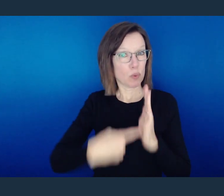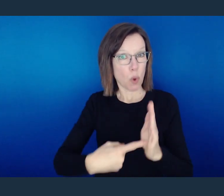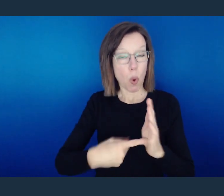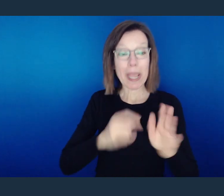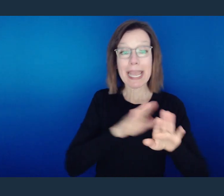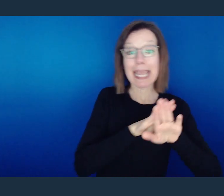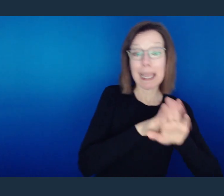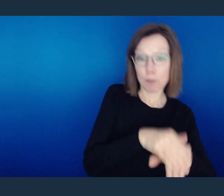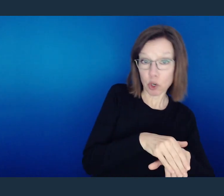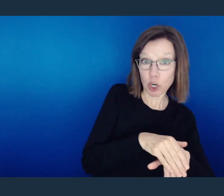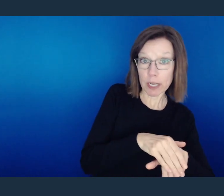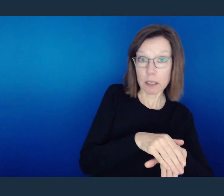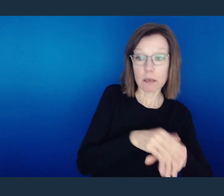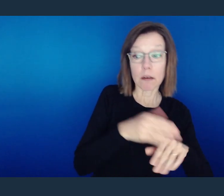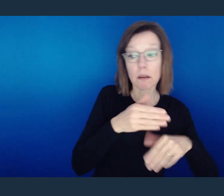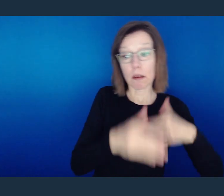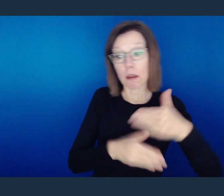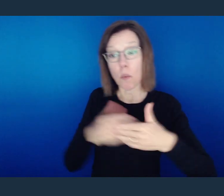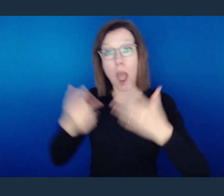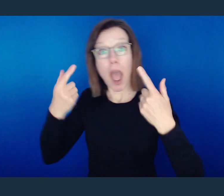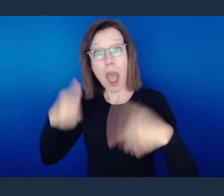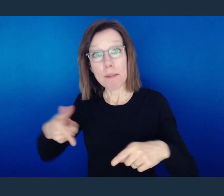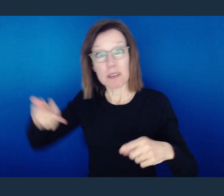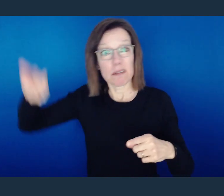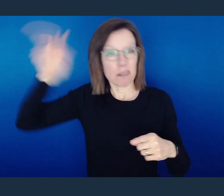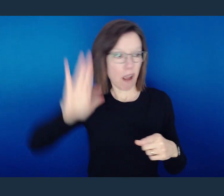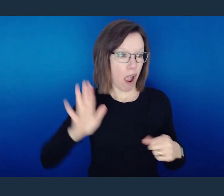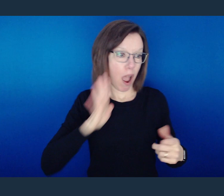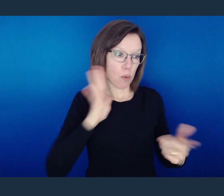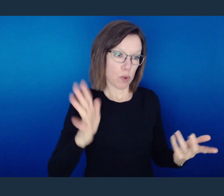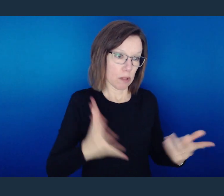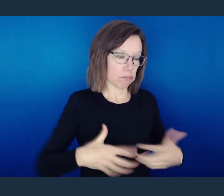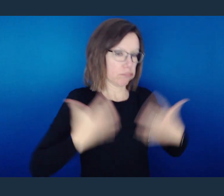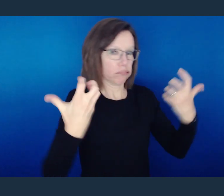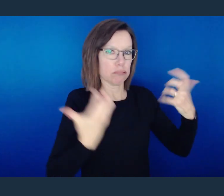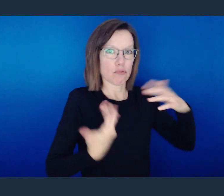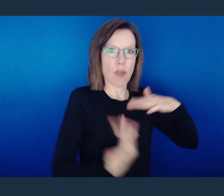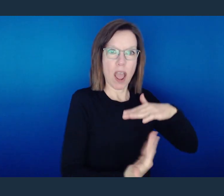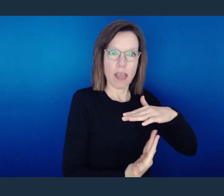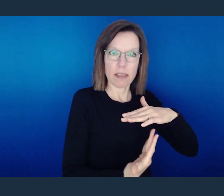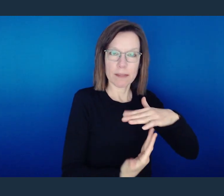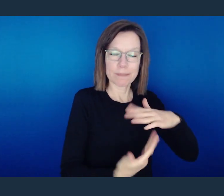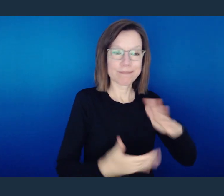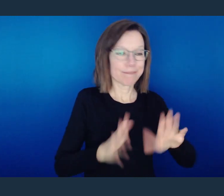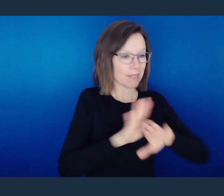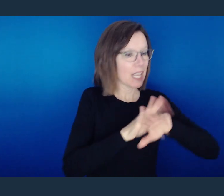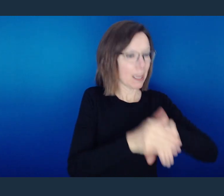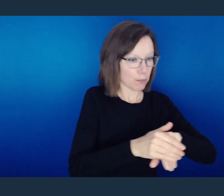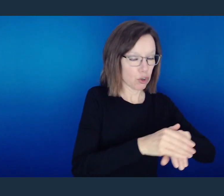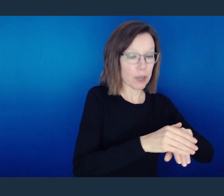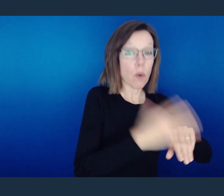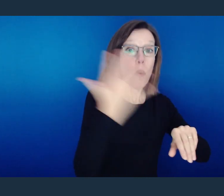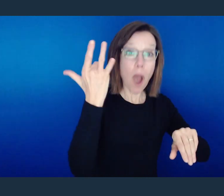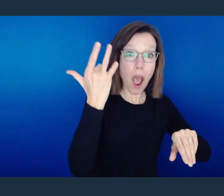which hypocrisy also fits because hypocrisy in this sense comes with a tether or a tying